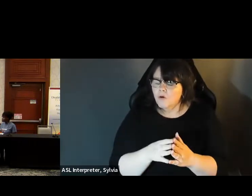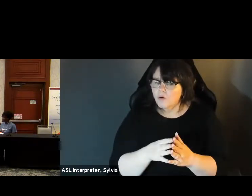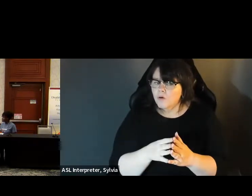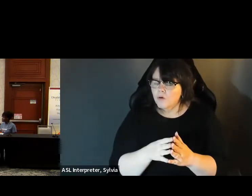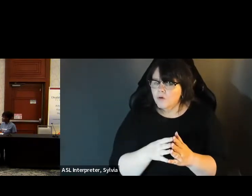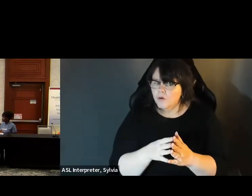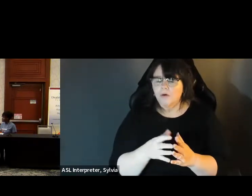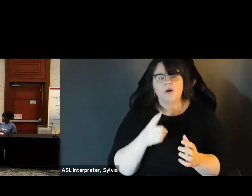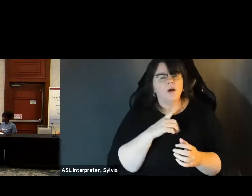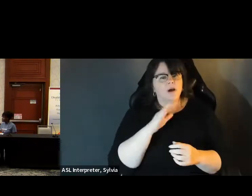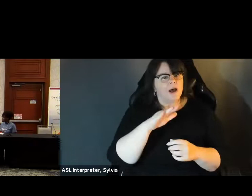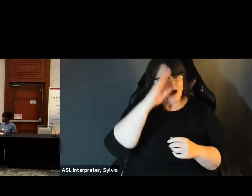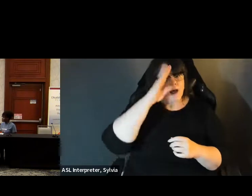Hey, This is Alex with the Leon County Supervisor of Elections office.